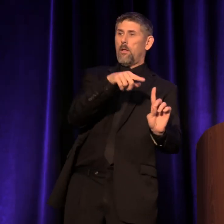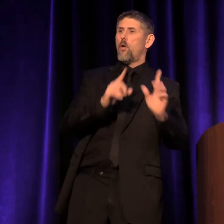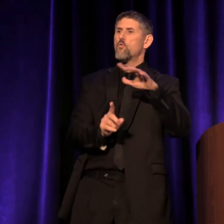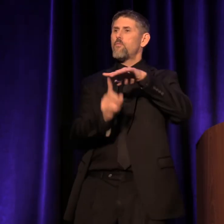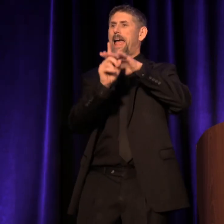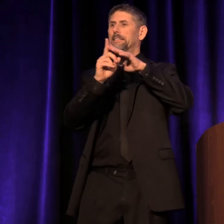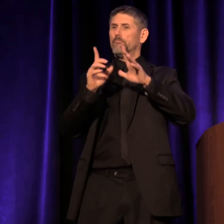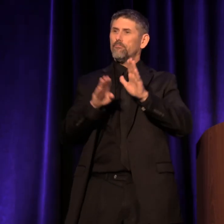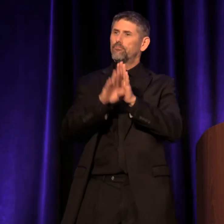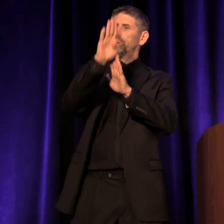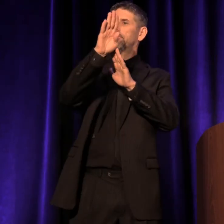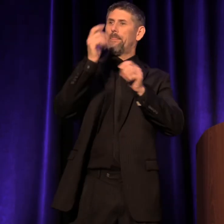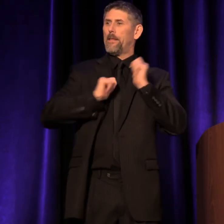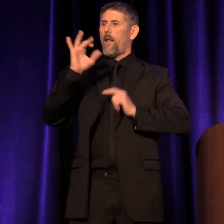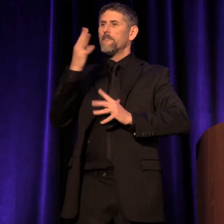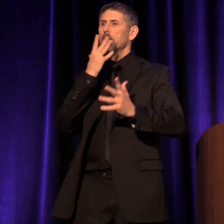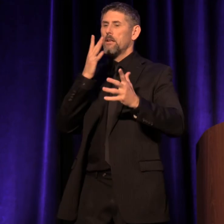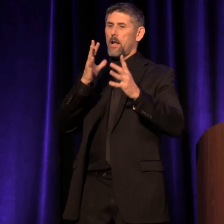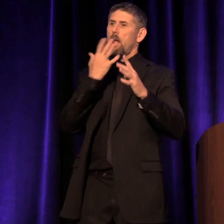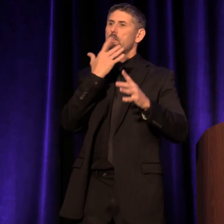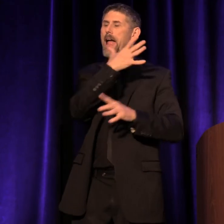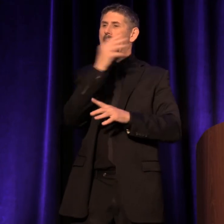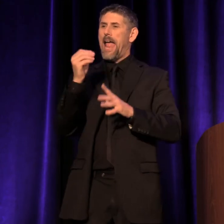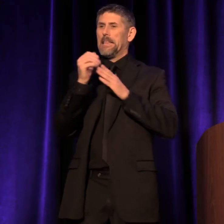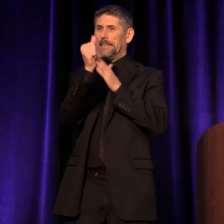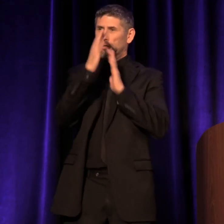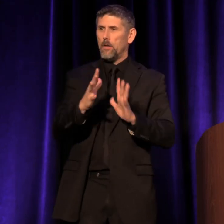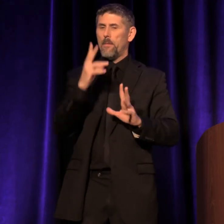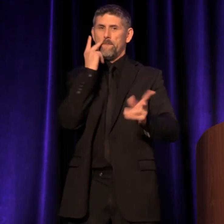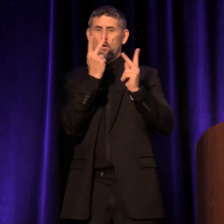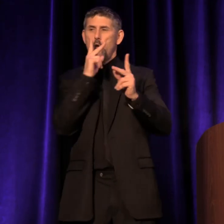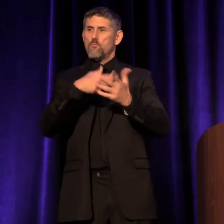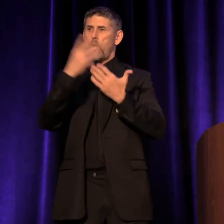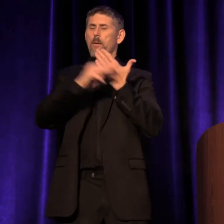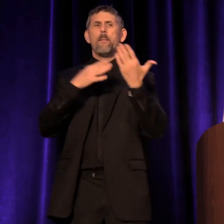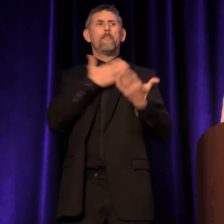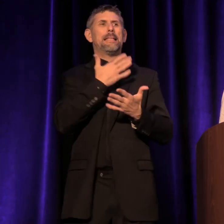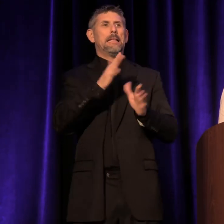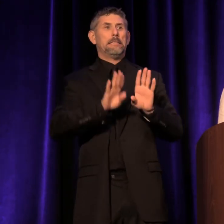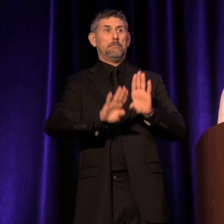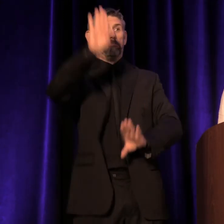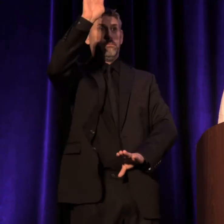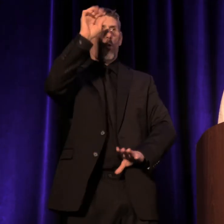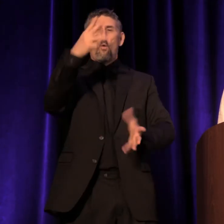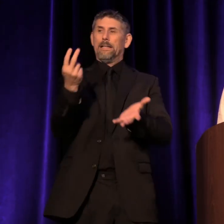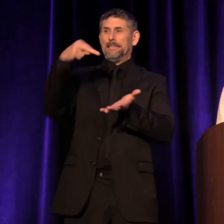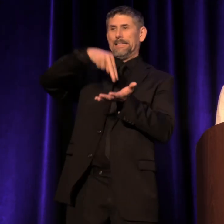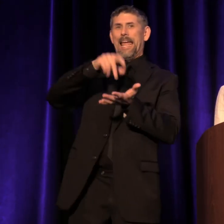Fox Fellowship and Leadership U programs, stand or signal as you are able.